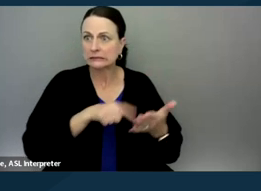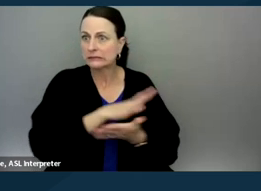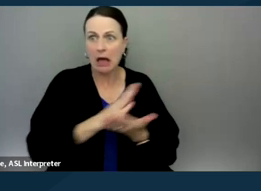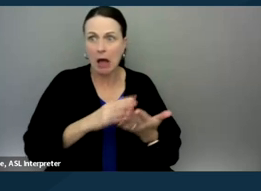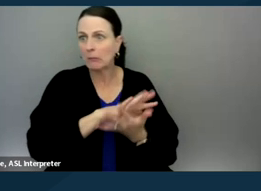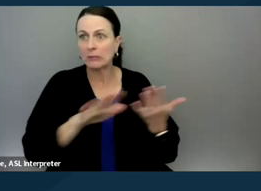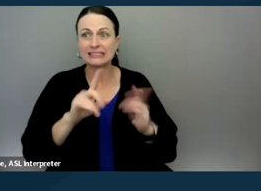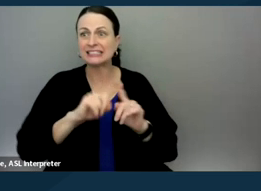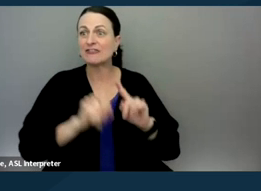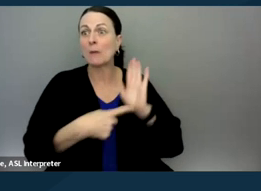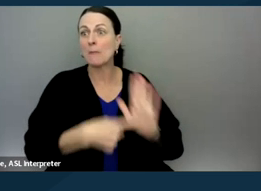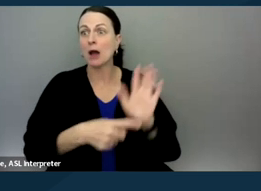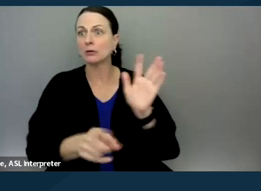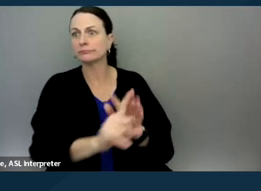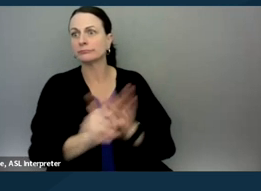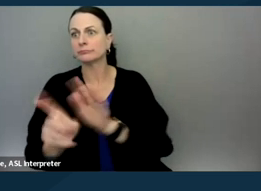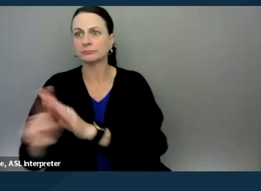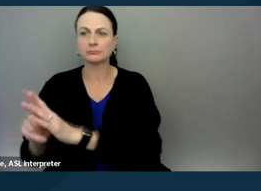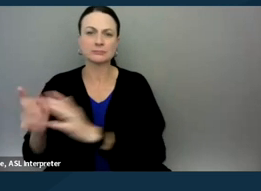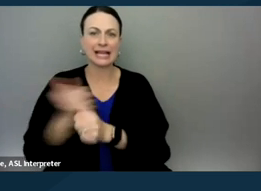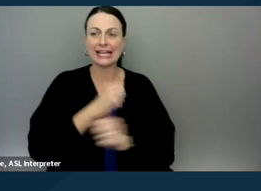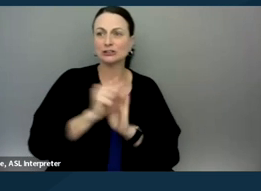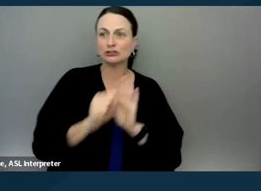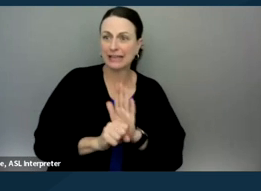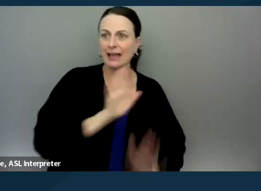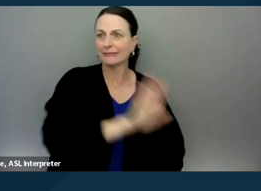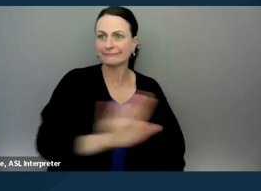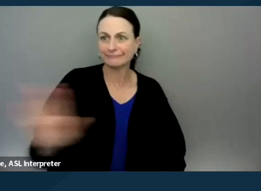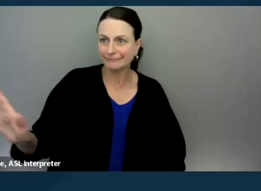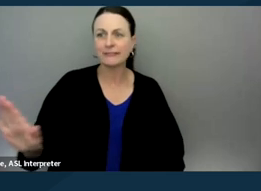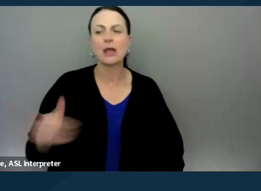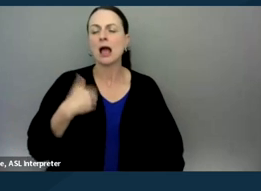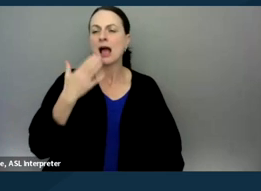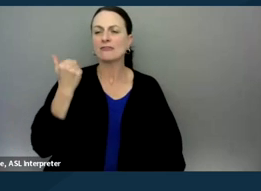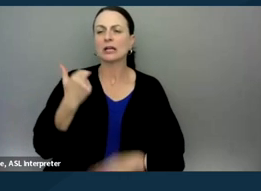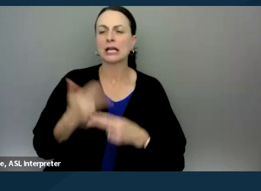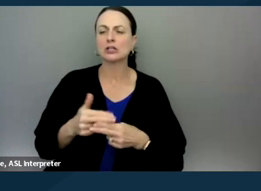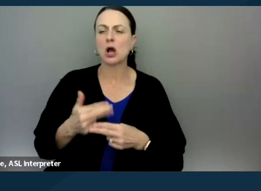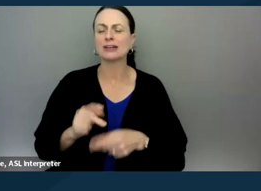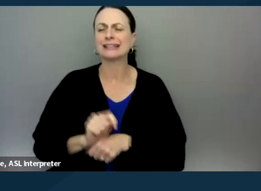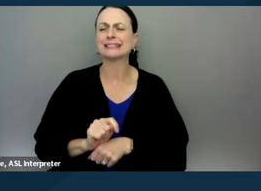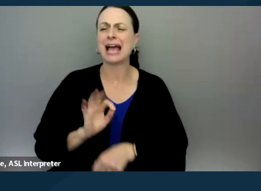in each state. And there was a, I forget if it was called a task force or a commission,